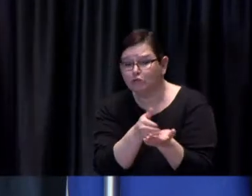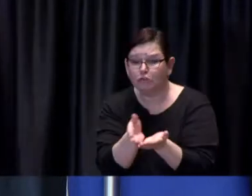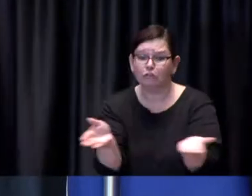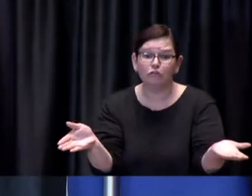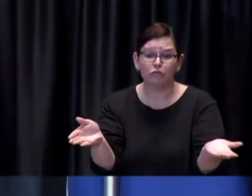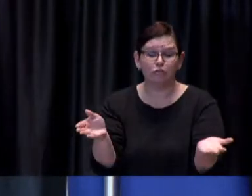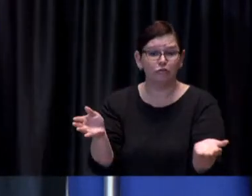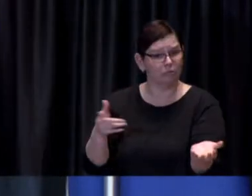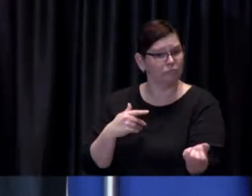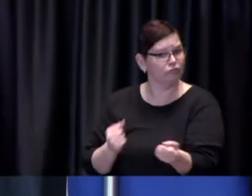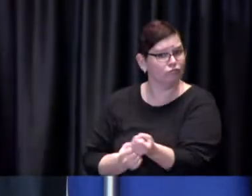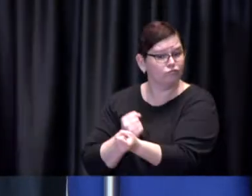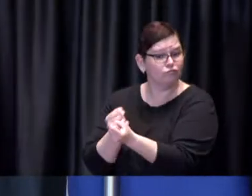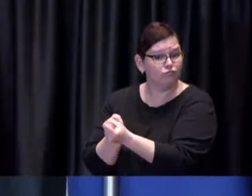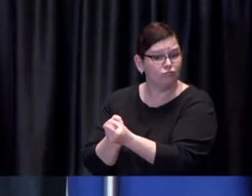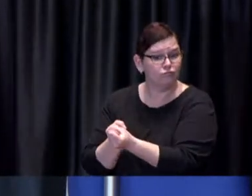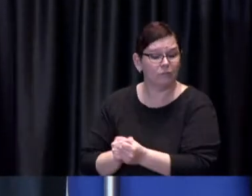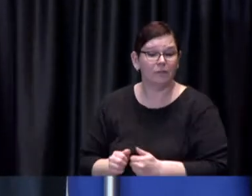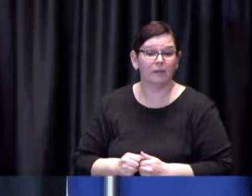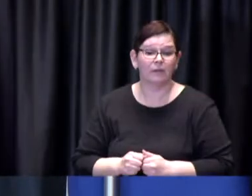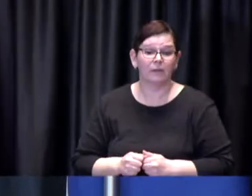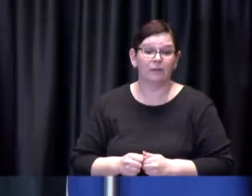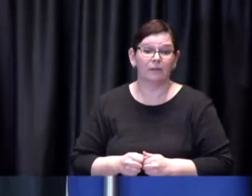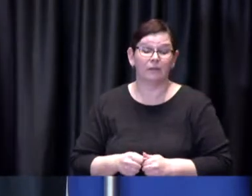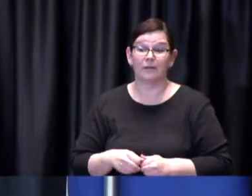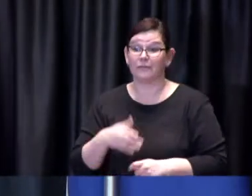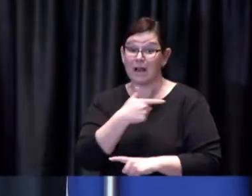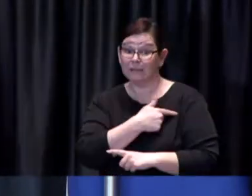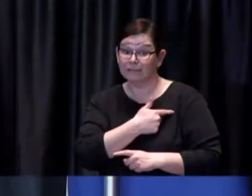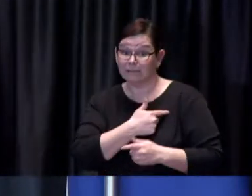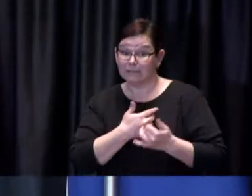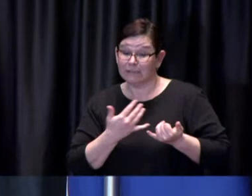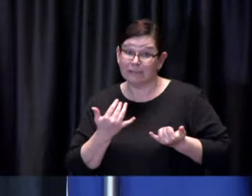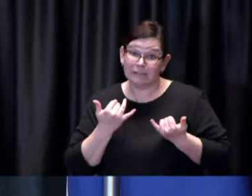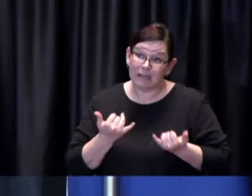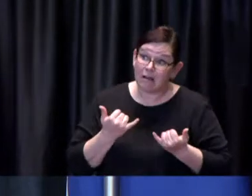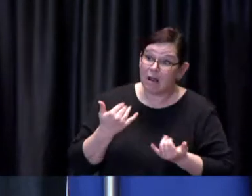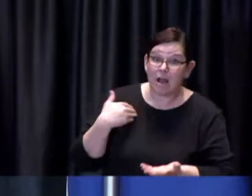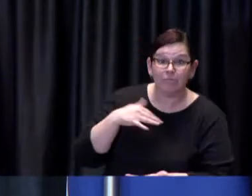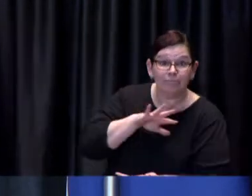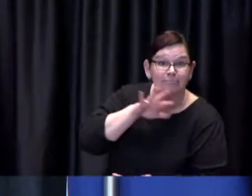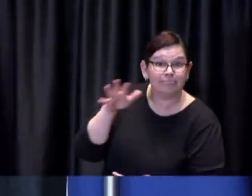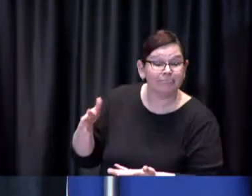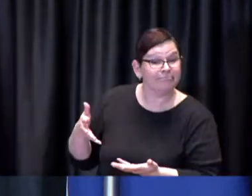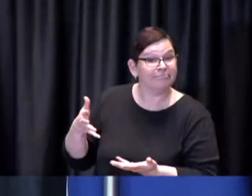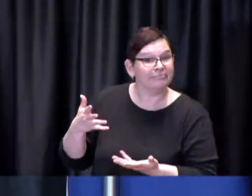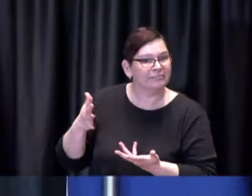the vaccines that are currently available are a bit challenging in respect of logistics they're not quite as